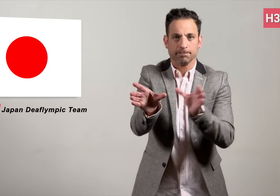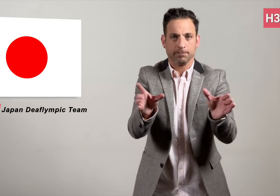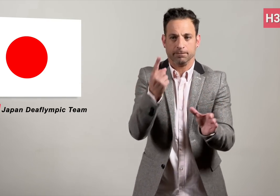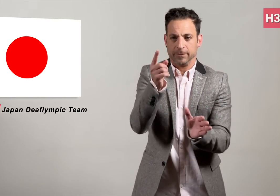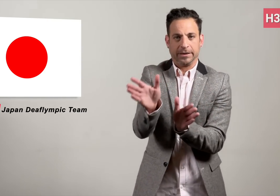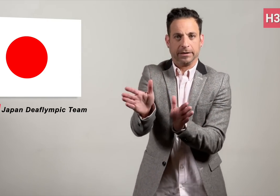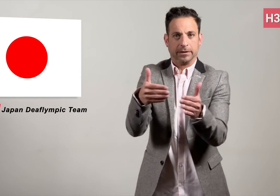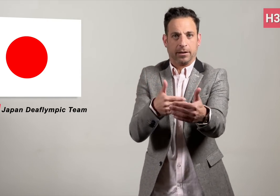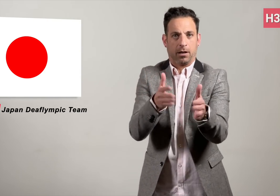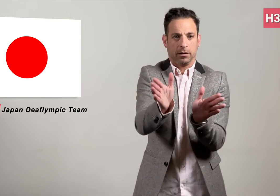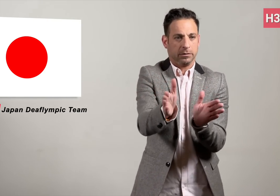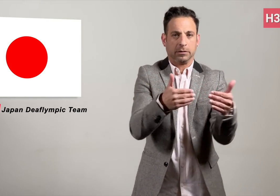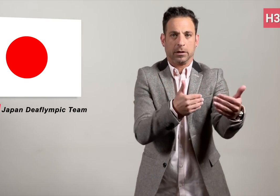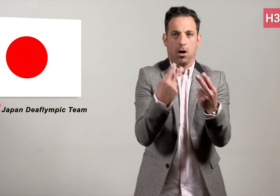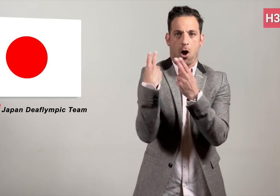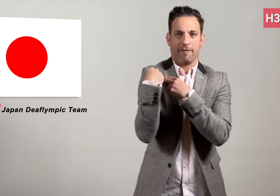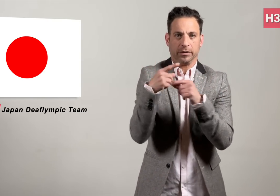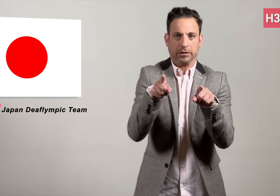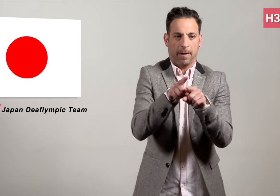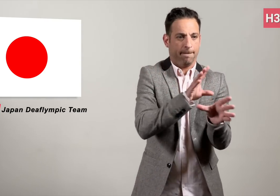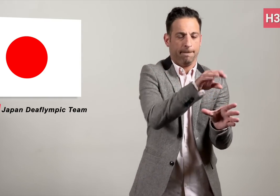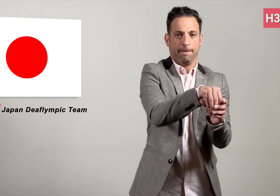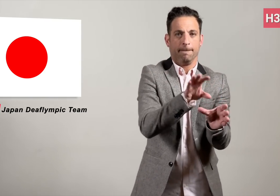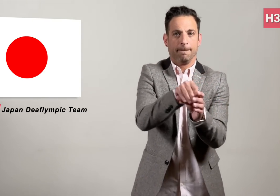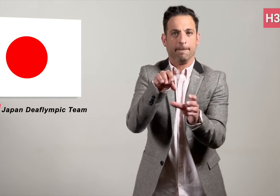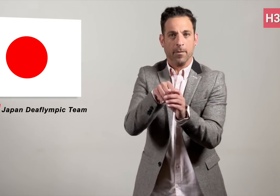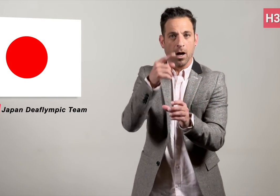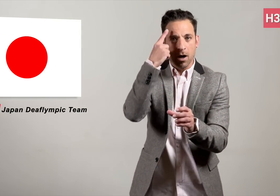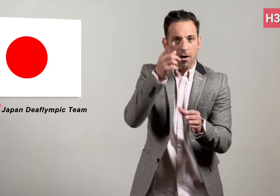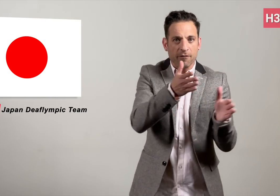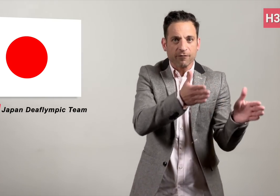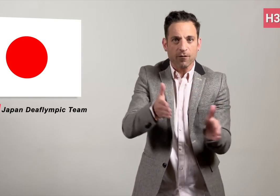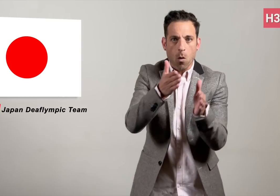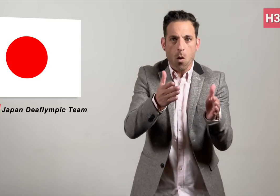in isolated rooms as a safety precaution